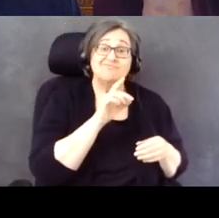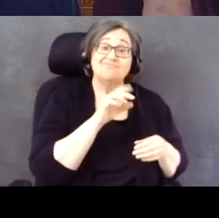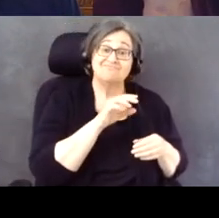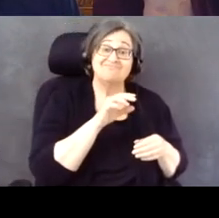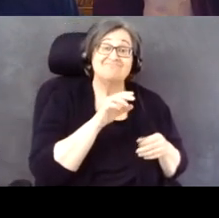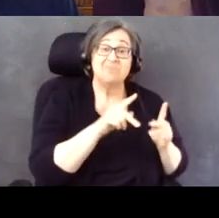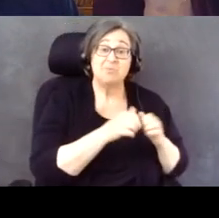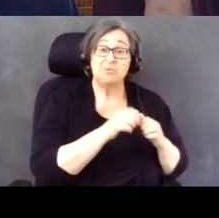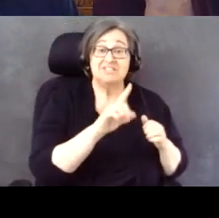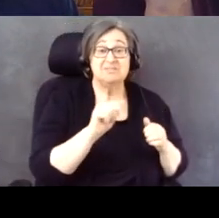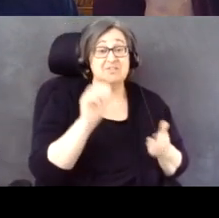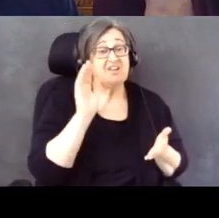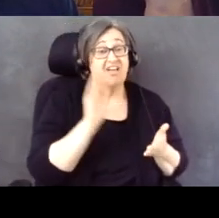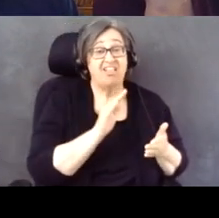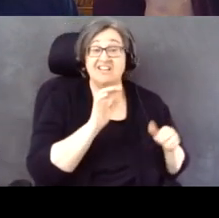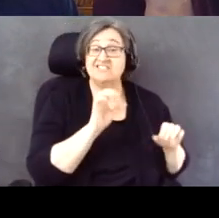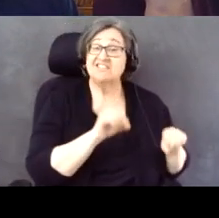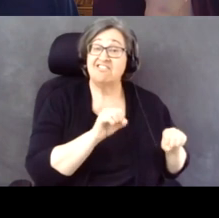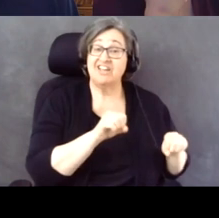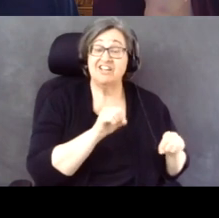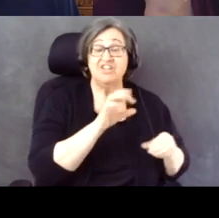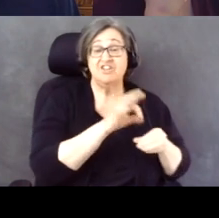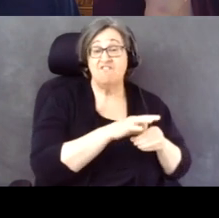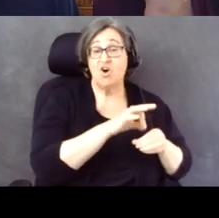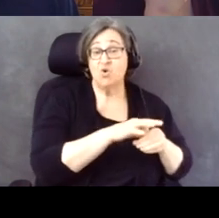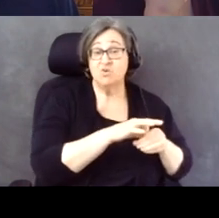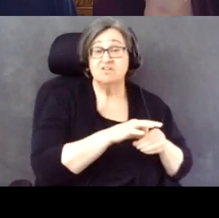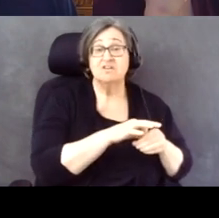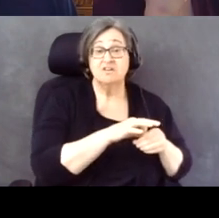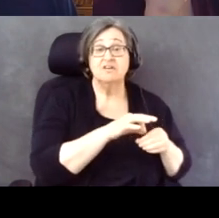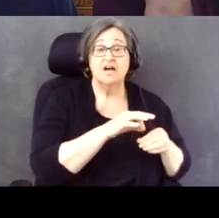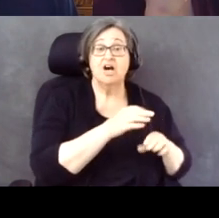office, 21% compared to 27%.